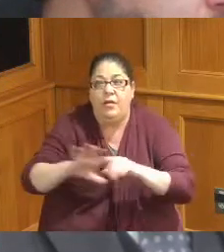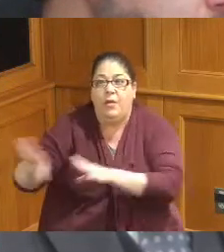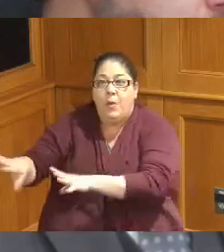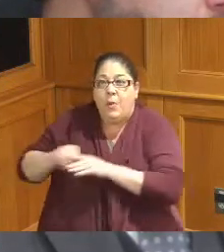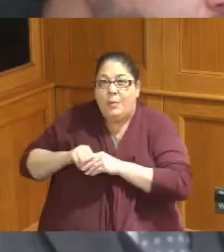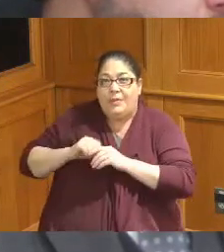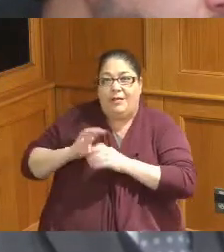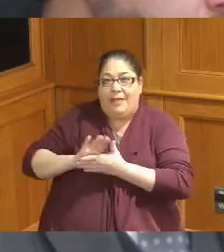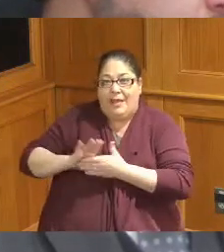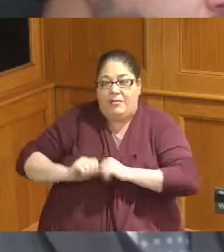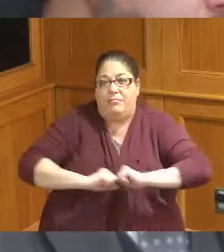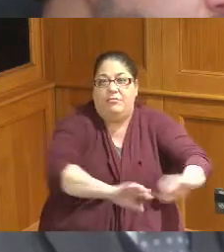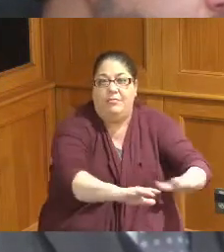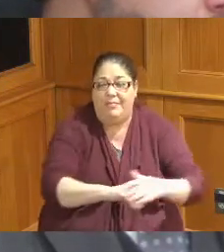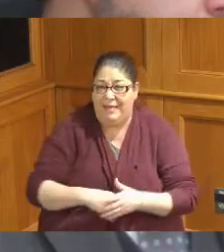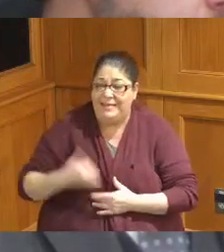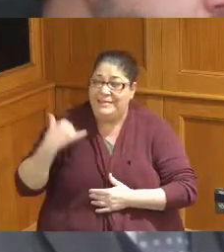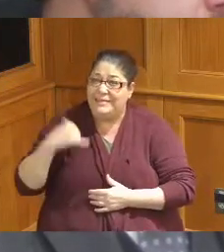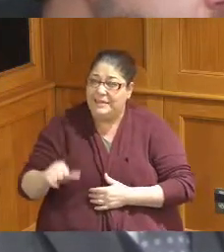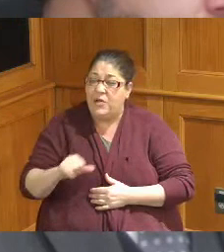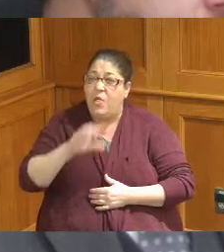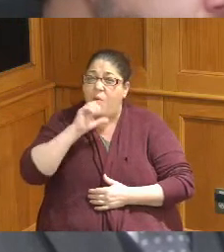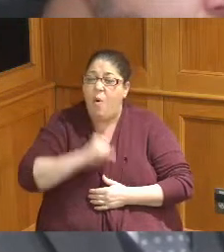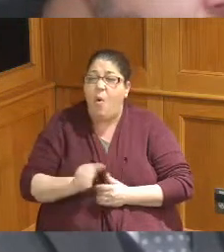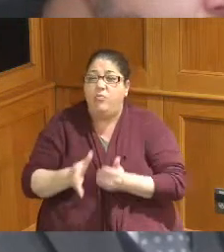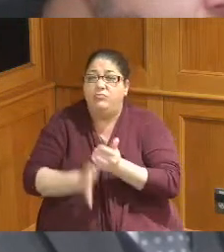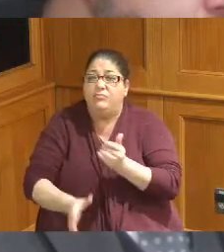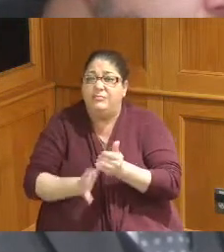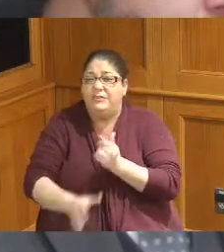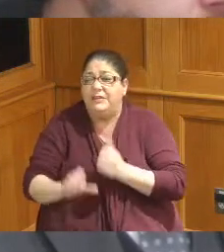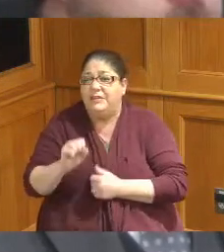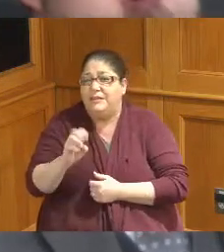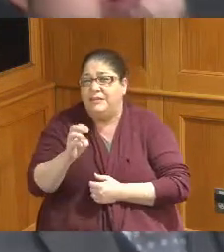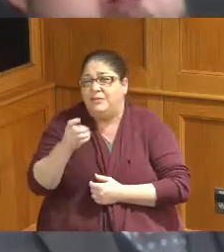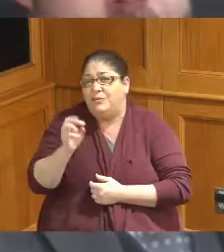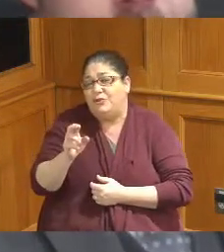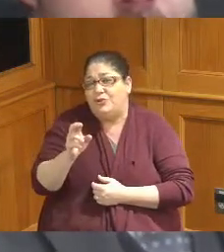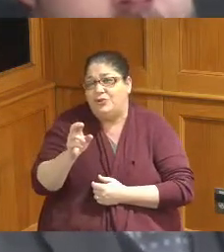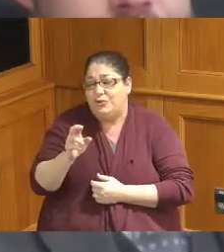sewage still going into the Mill Creek in the Ohio or is it a matter of